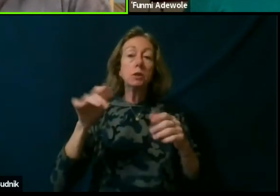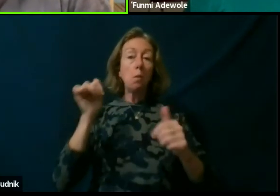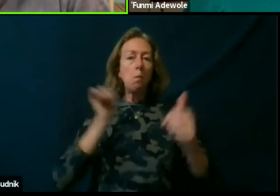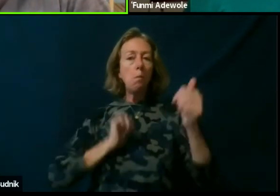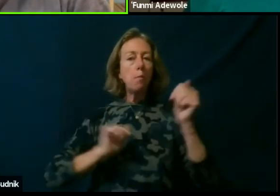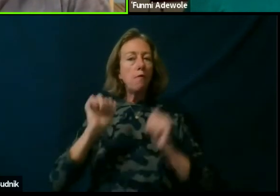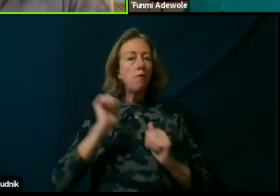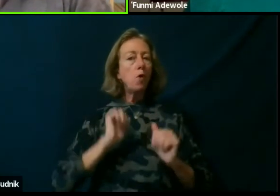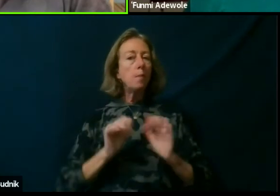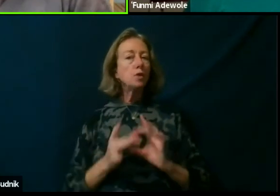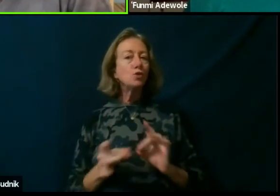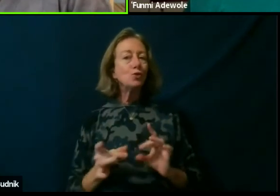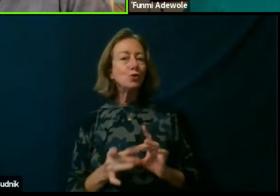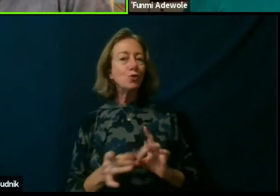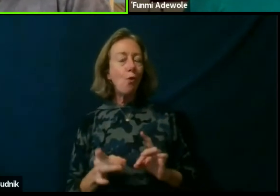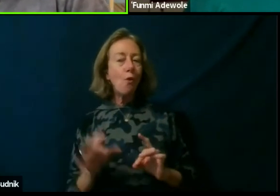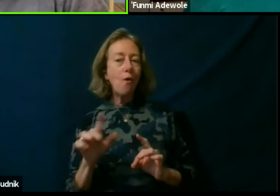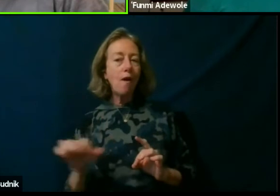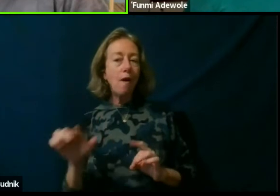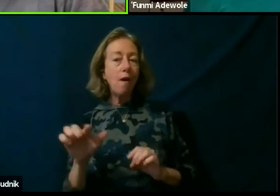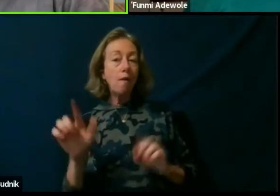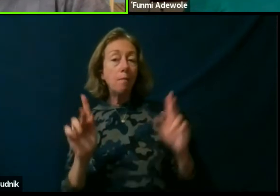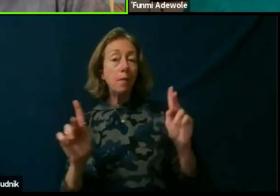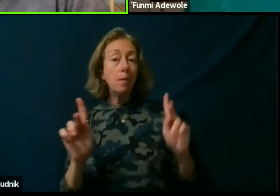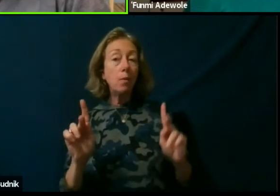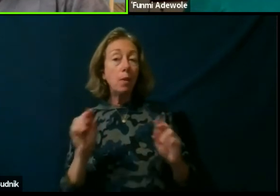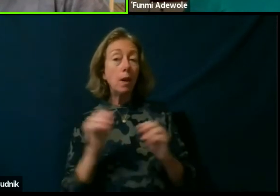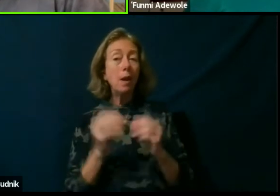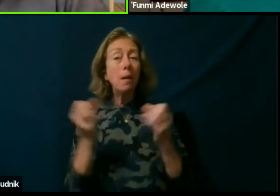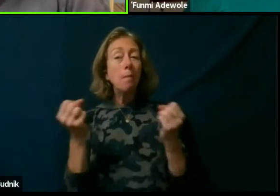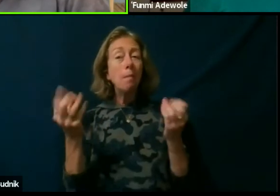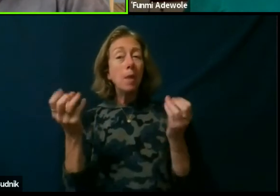of people in many cultures really require looking